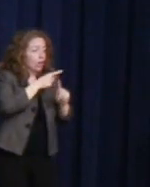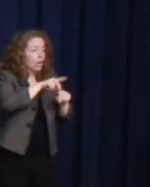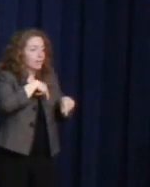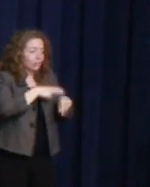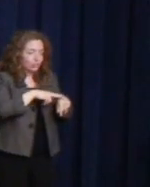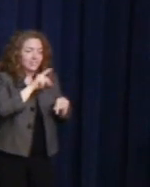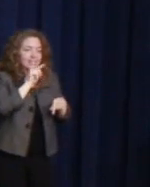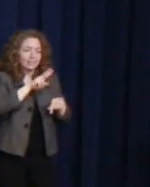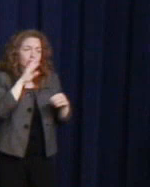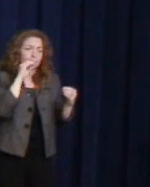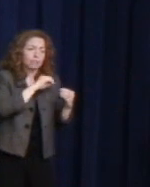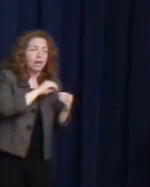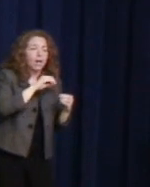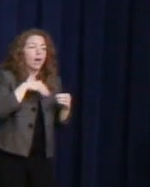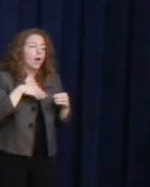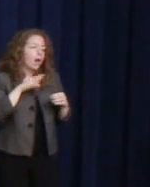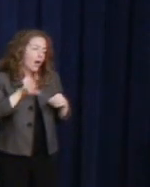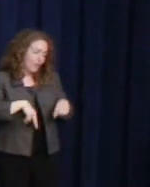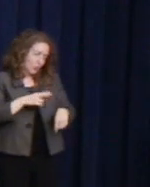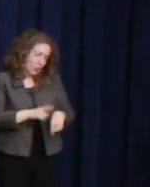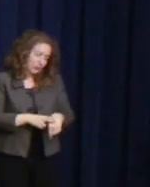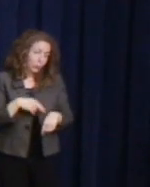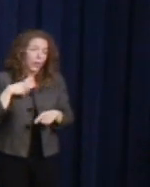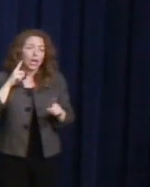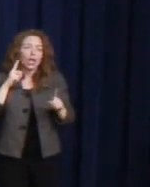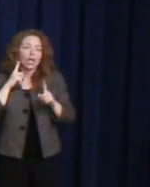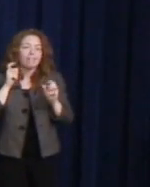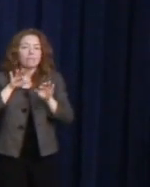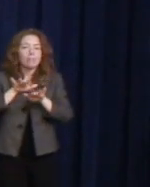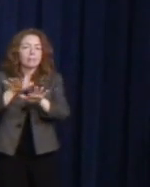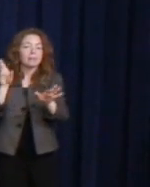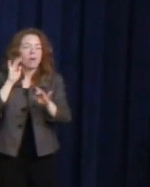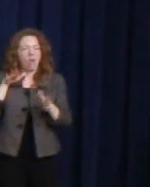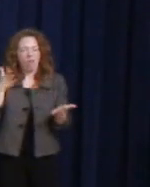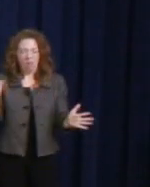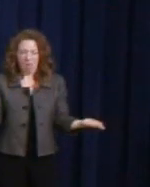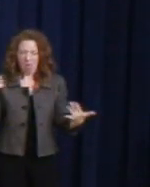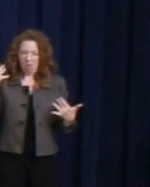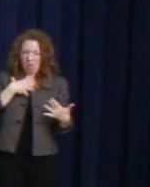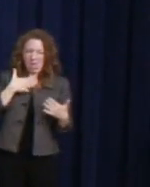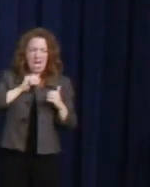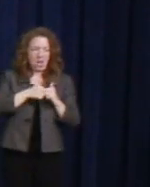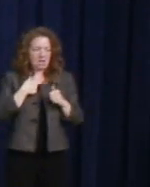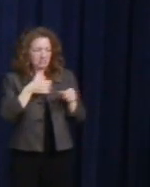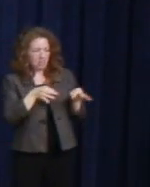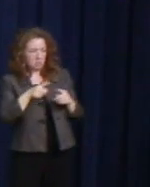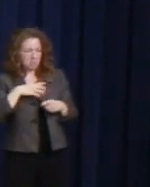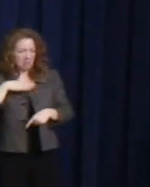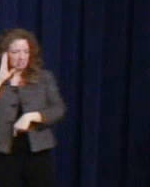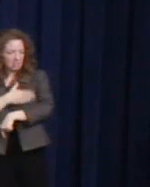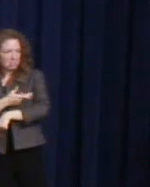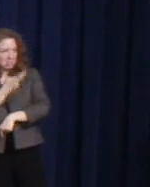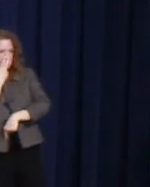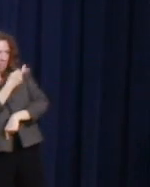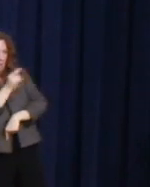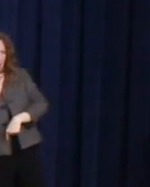"How am I supposed to explain this to my nine-year-old?" But we live in a country where most